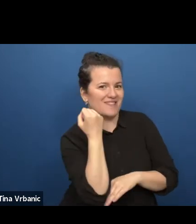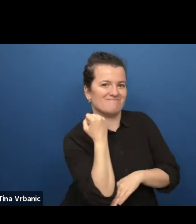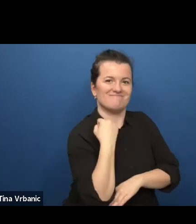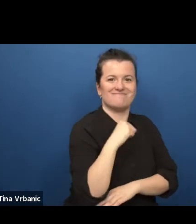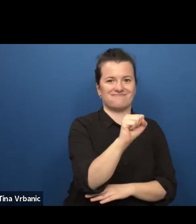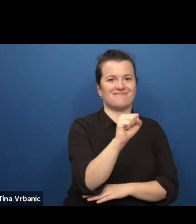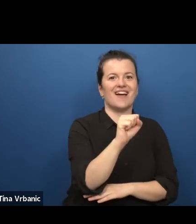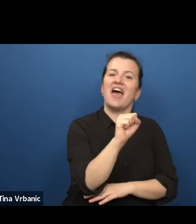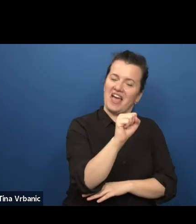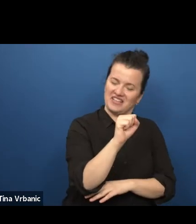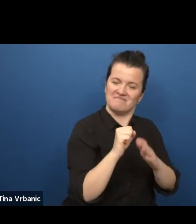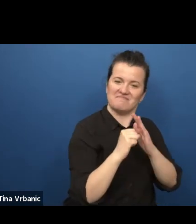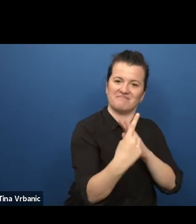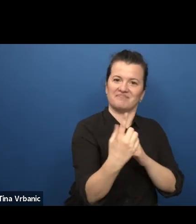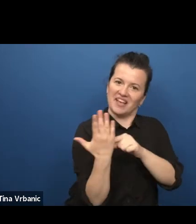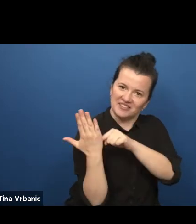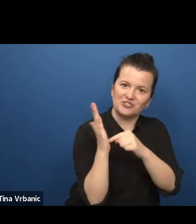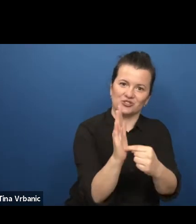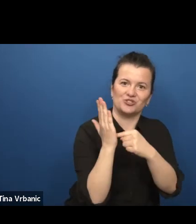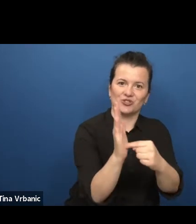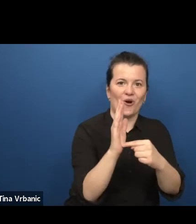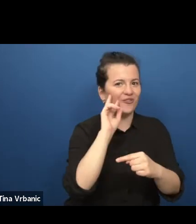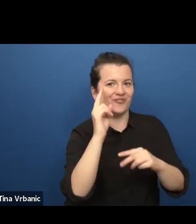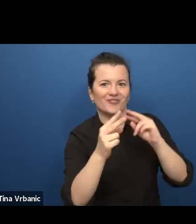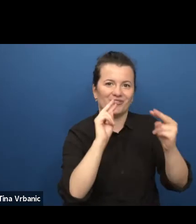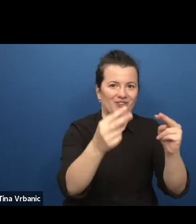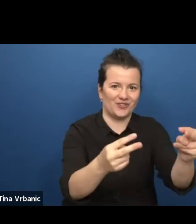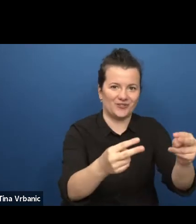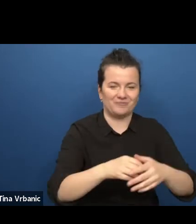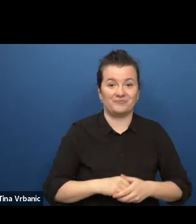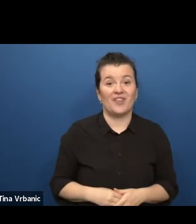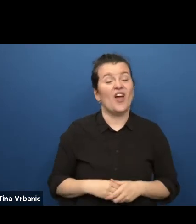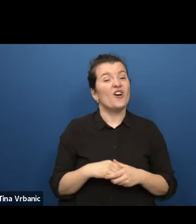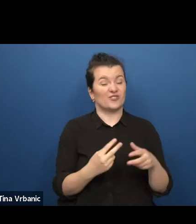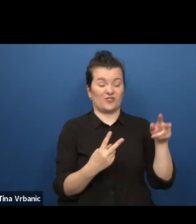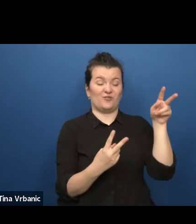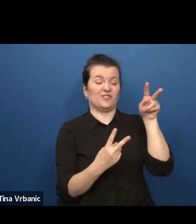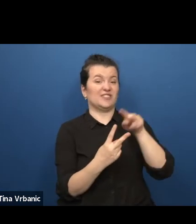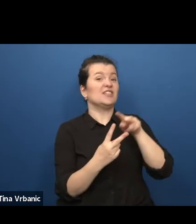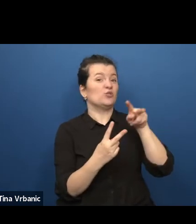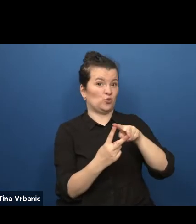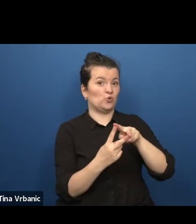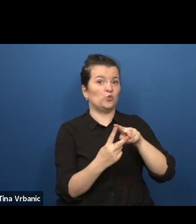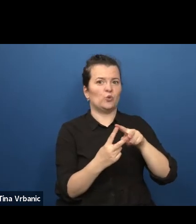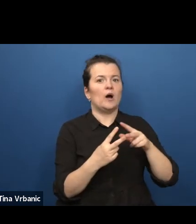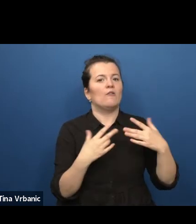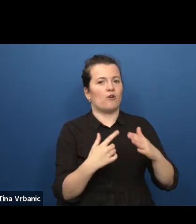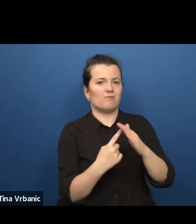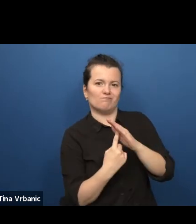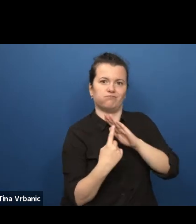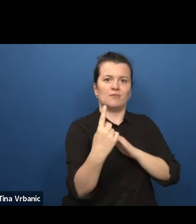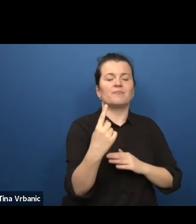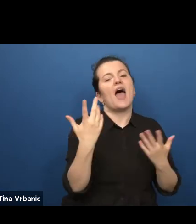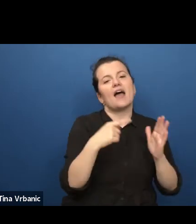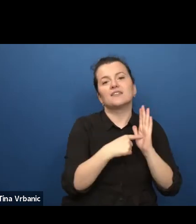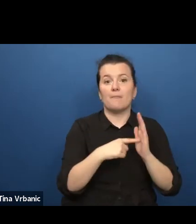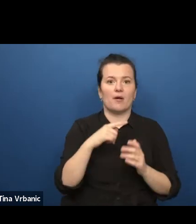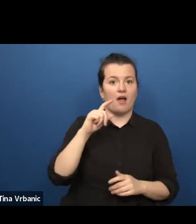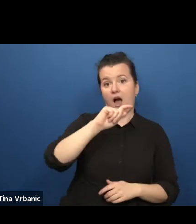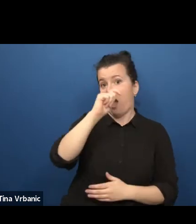fought their own two sided emancipation struggle. As artists, they wanted to be taken seriously.